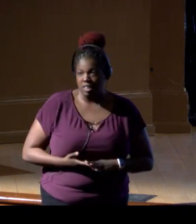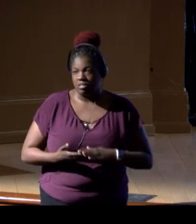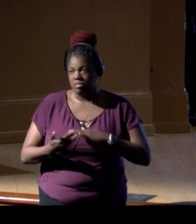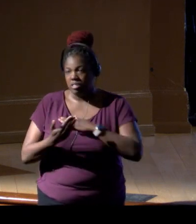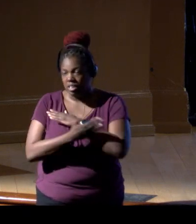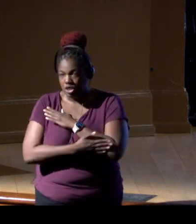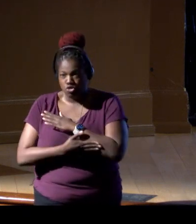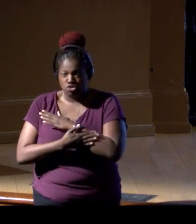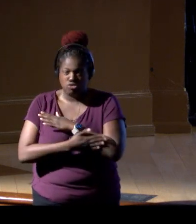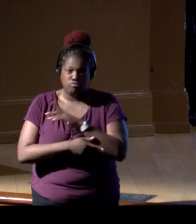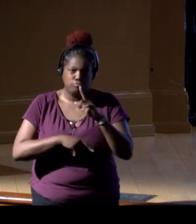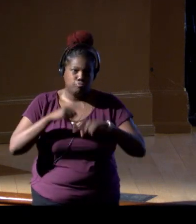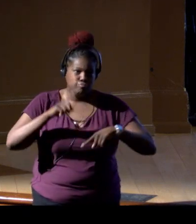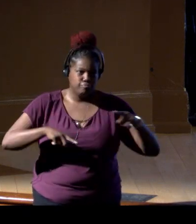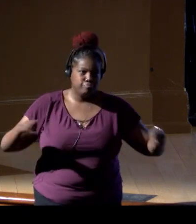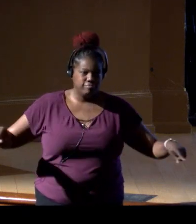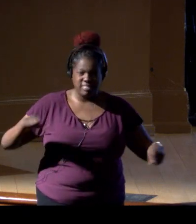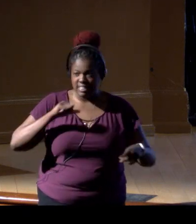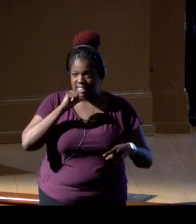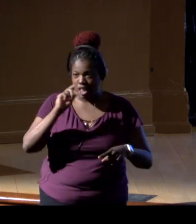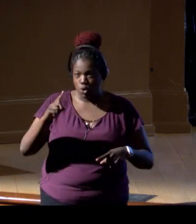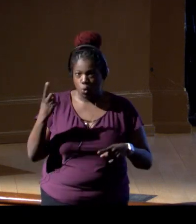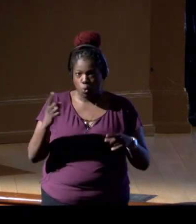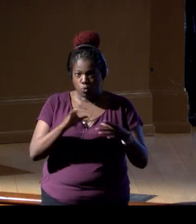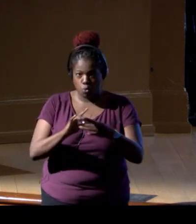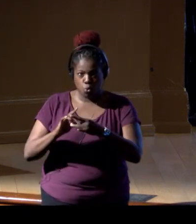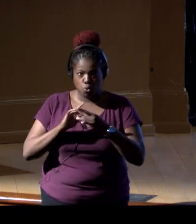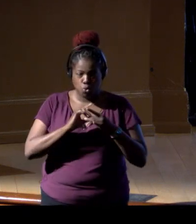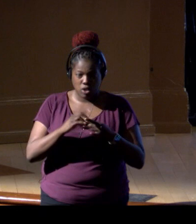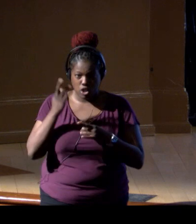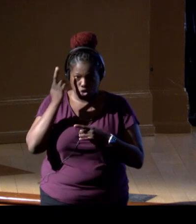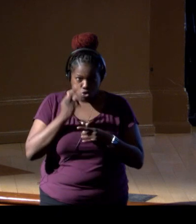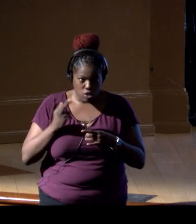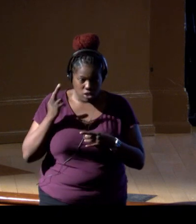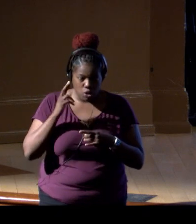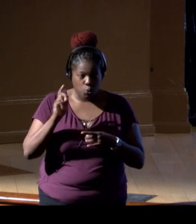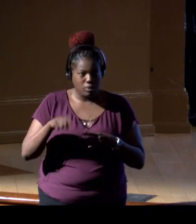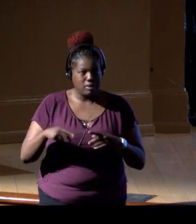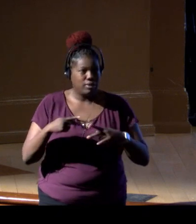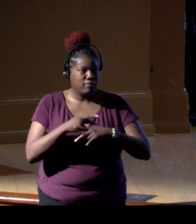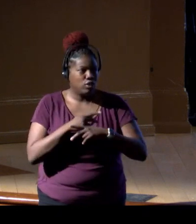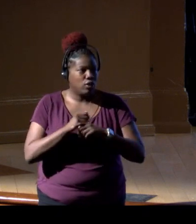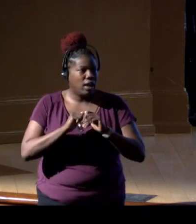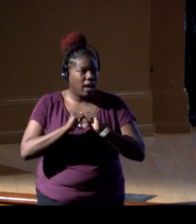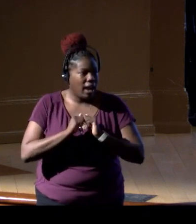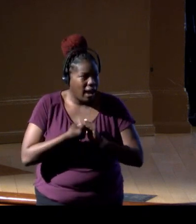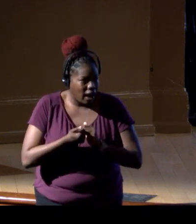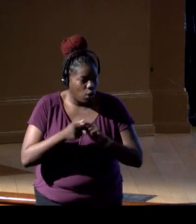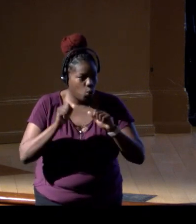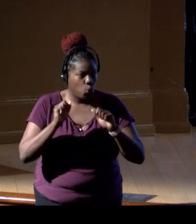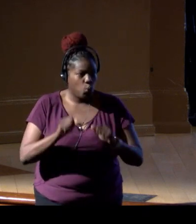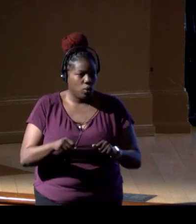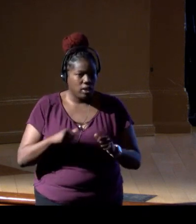and that's not only in the coordination and coordination bodies. We've gotta figure out how to do that on a regular